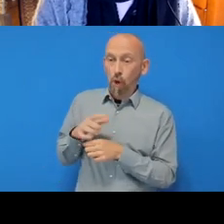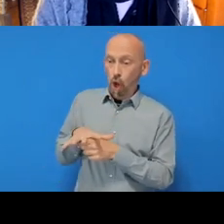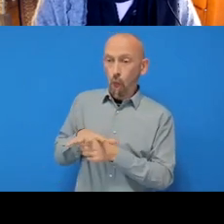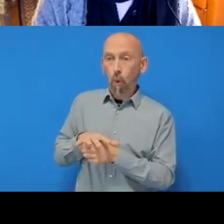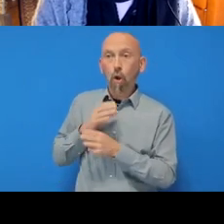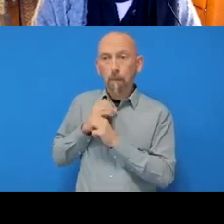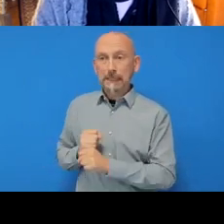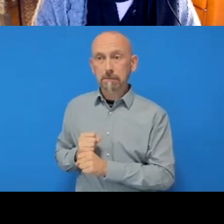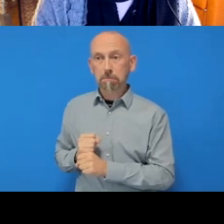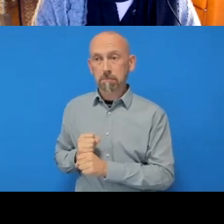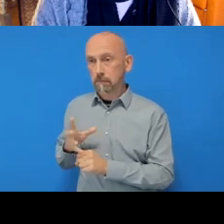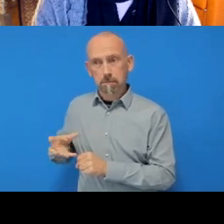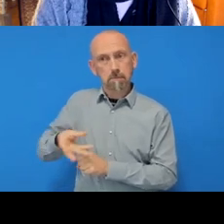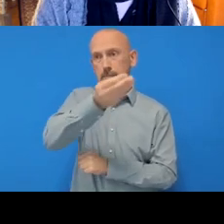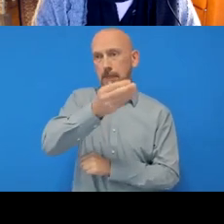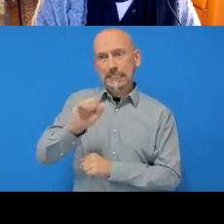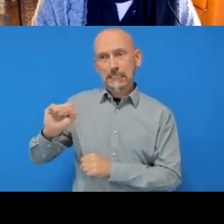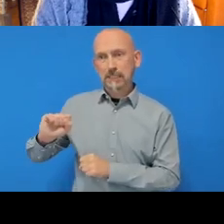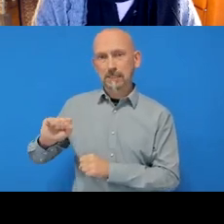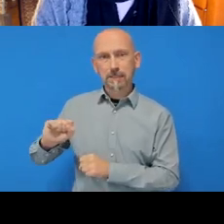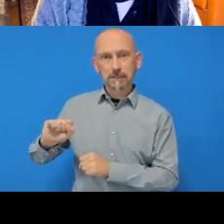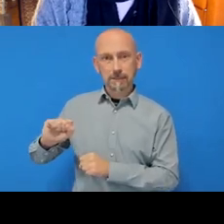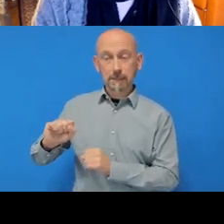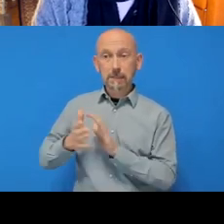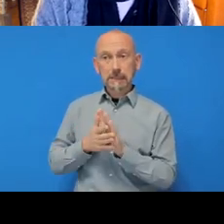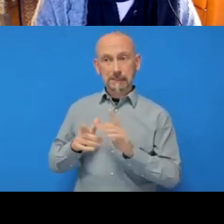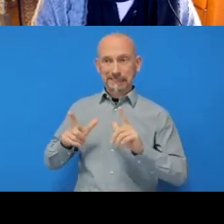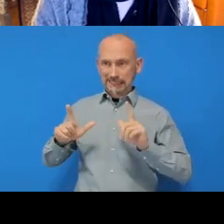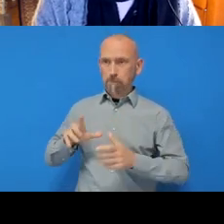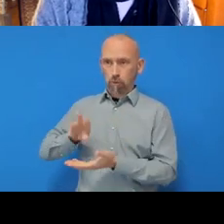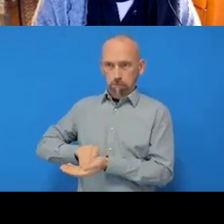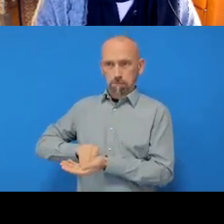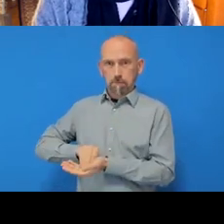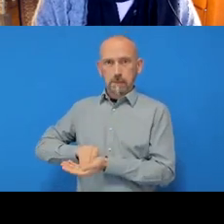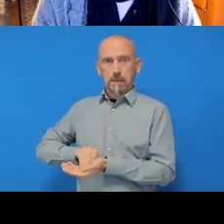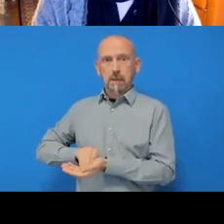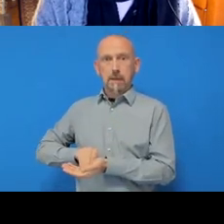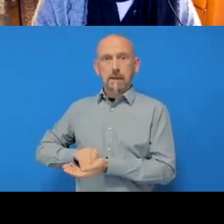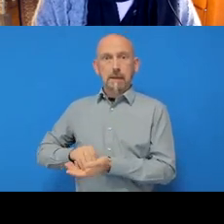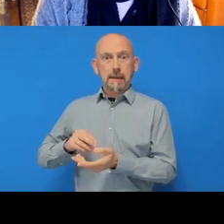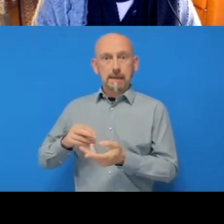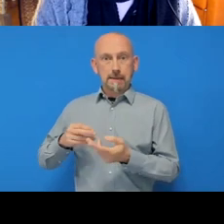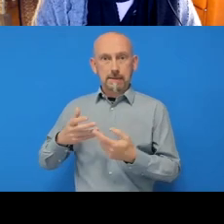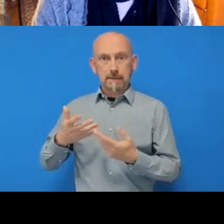So all I’ve done so far is taken a snapshot, I’ve said to Git: ‘this is an important change, I want you to pay attention to it’